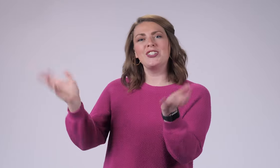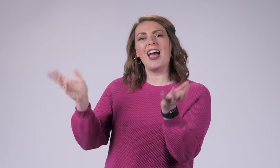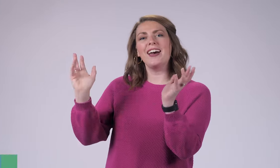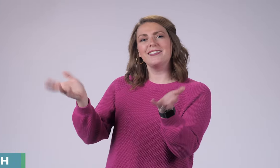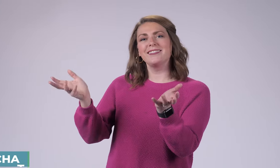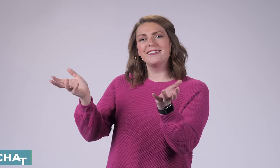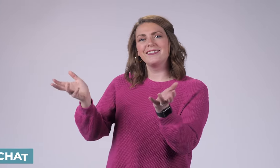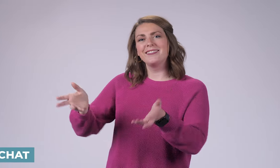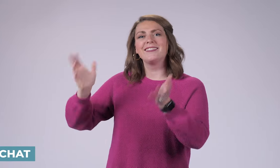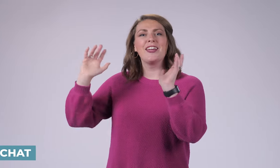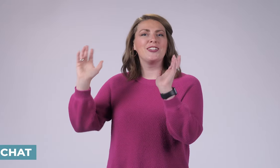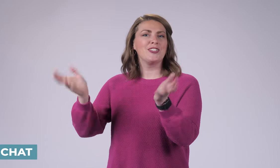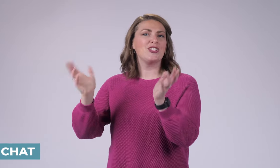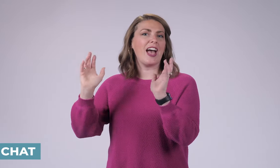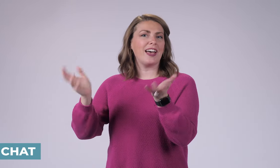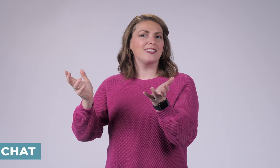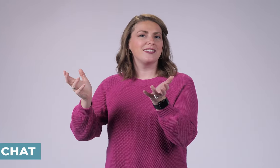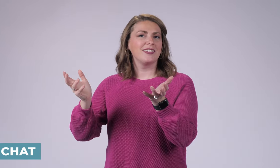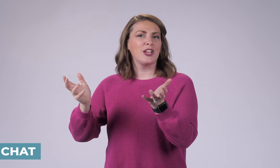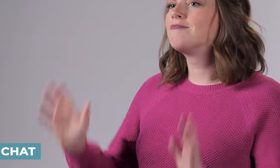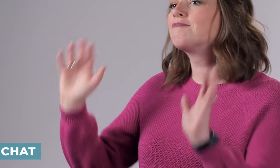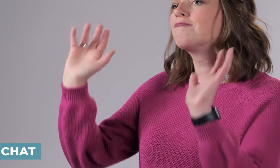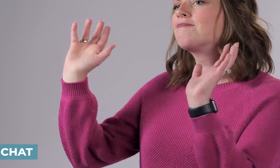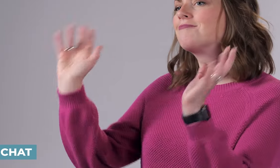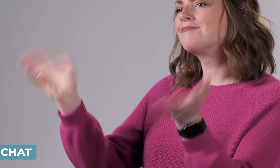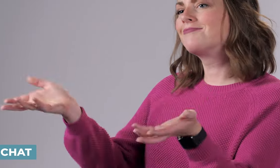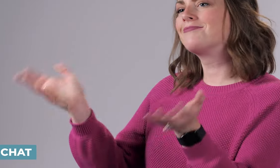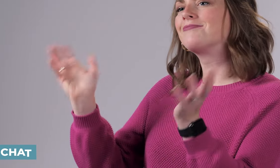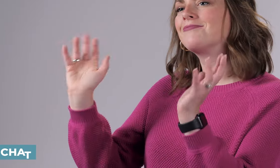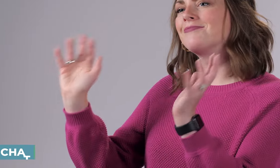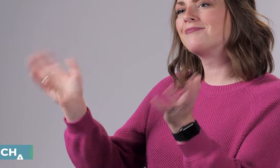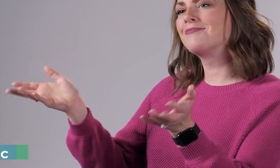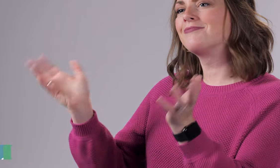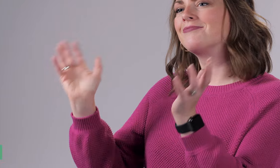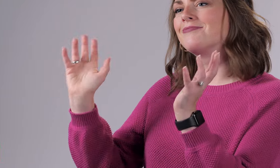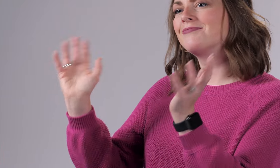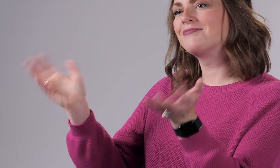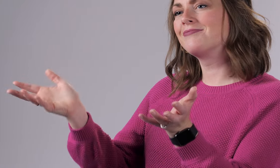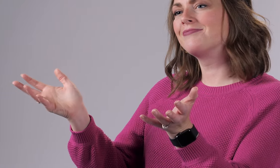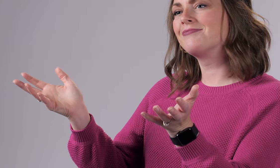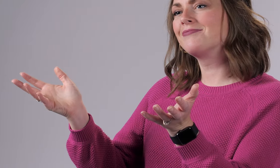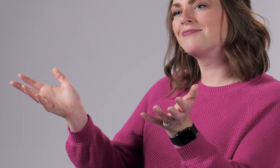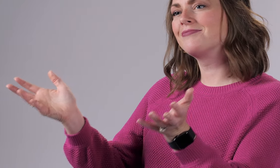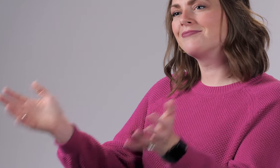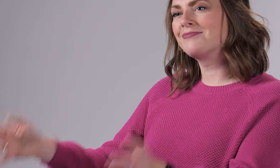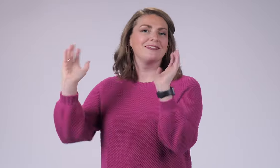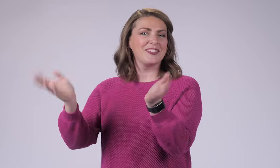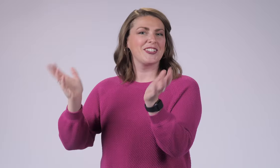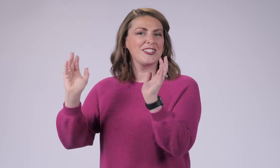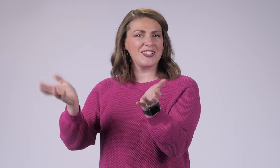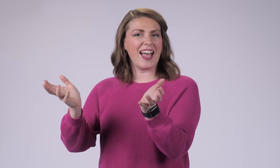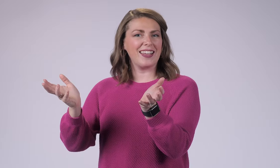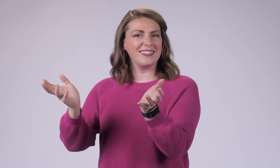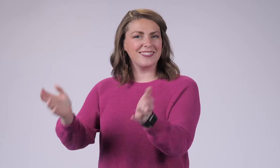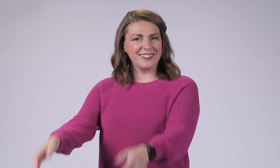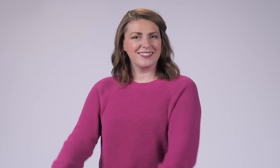Chat You're moving your hands back and forth like deaf people. Chat, chat,